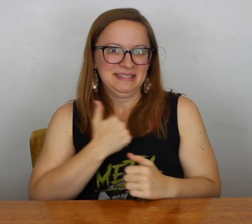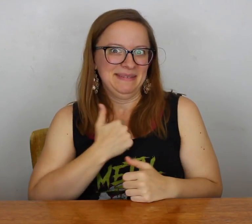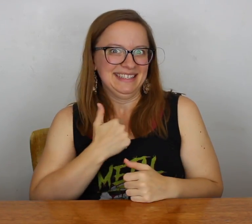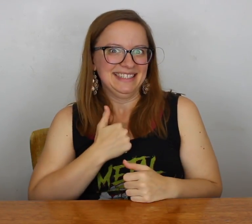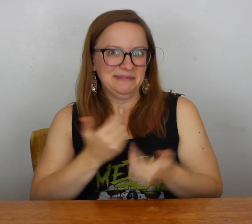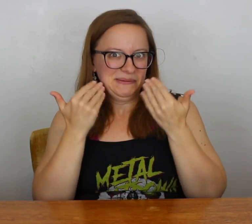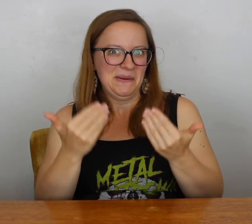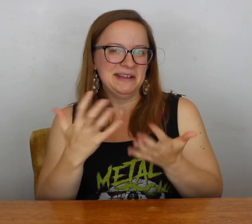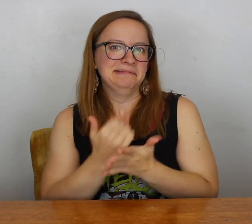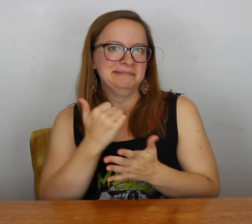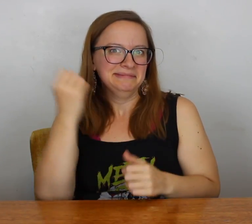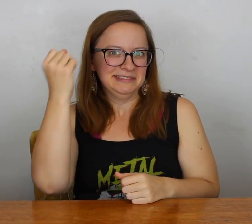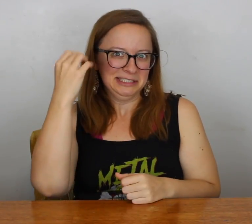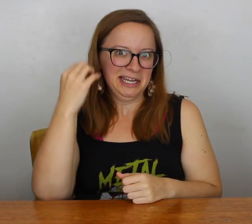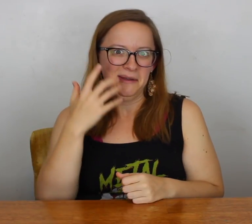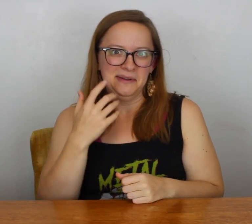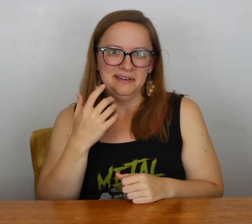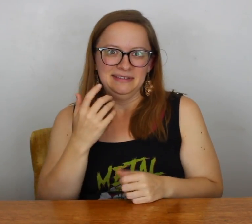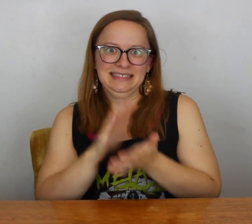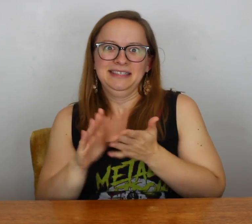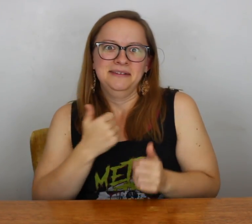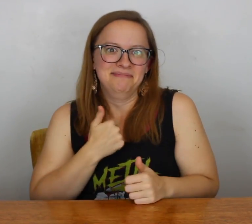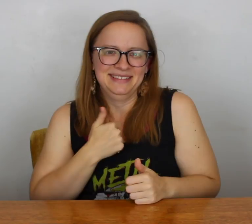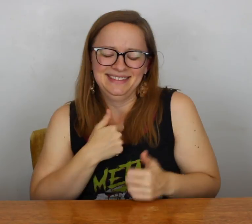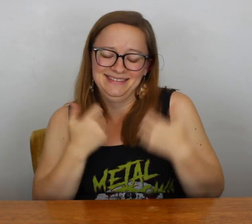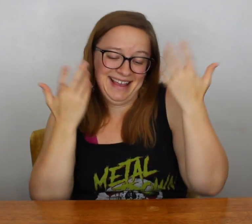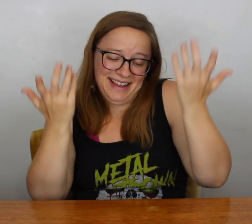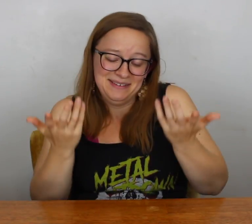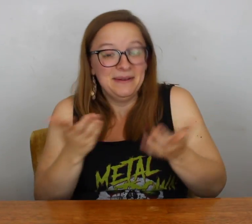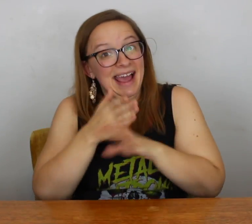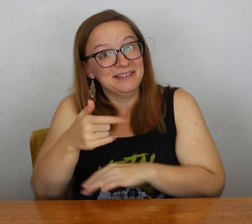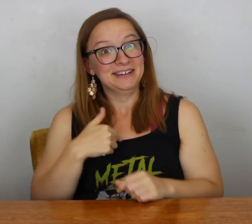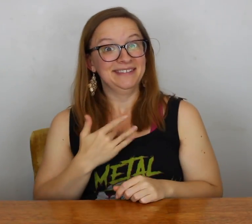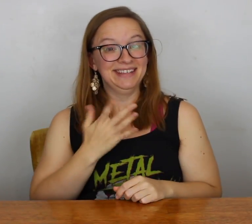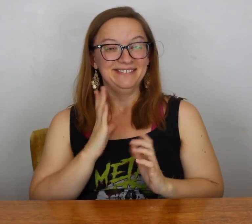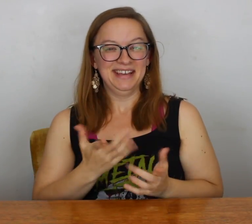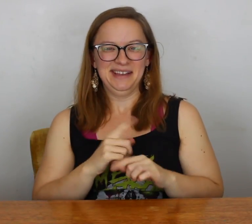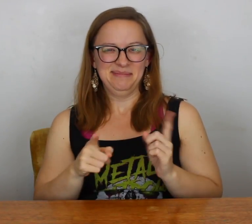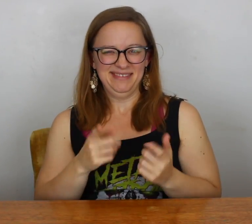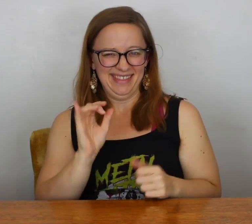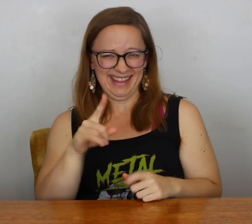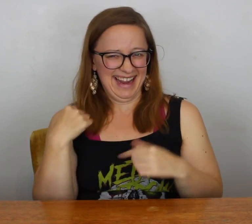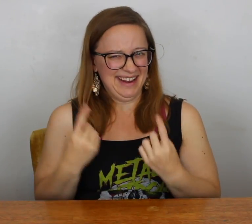I have to force myself to go ahead and take a shower and clean myself. I don't know, I mean after it I feel fine,